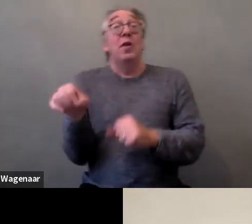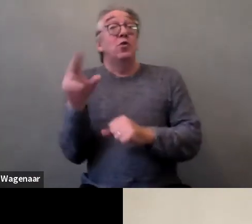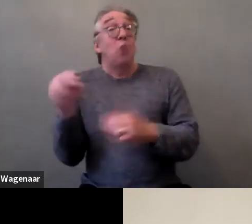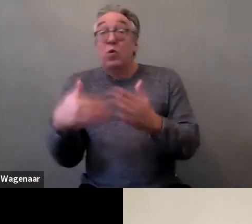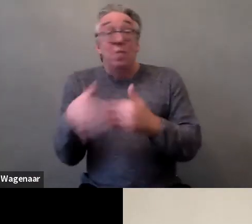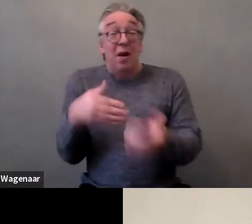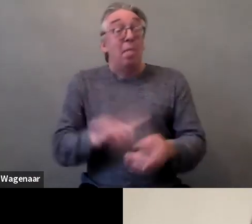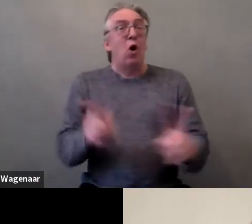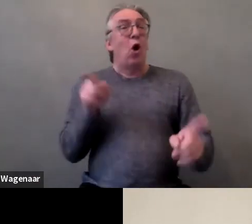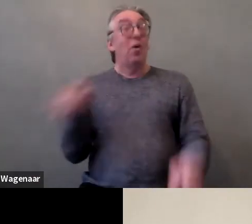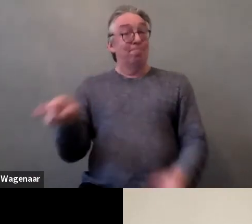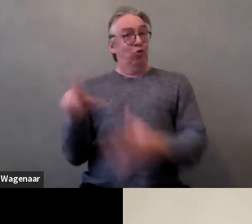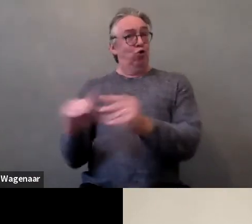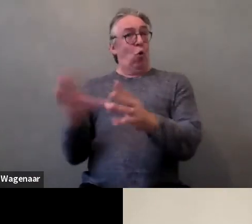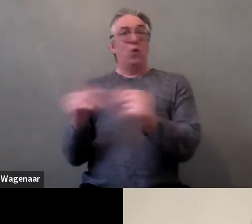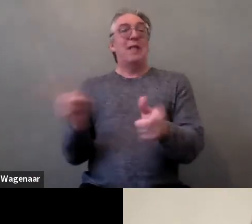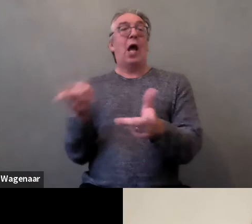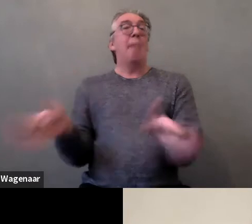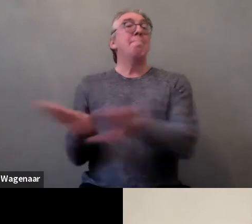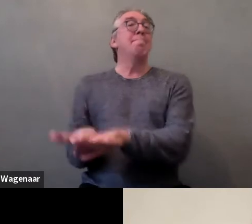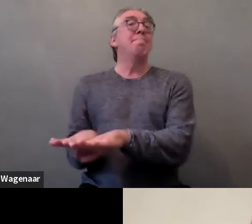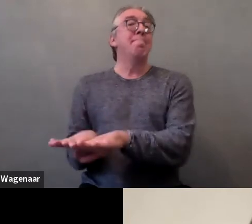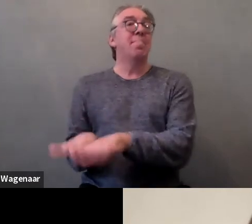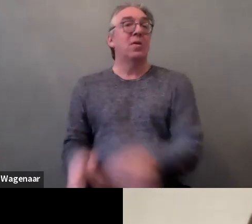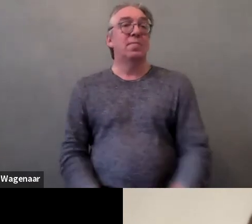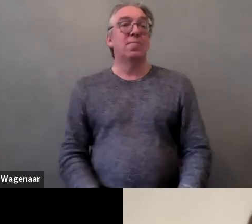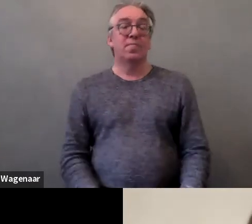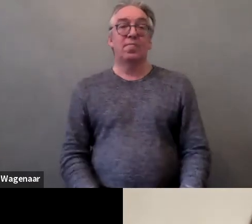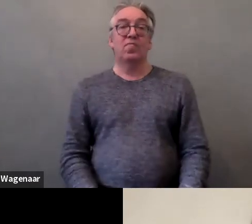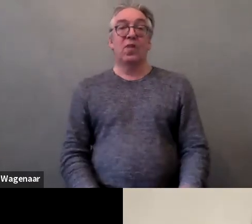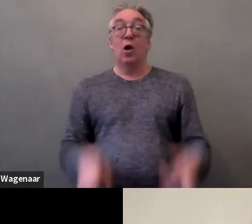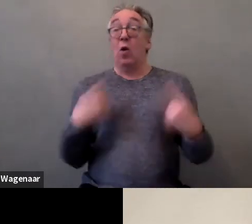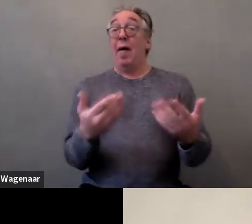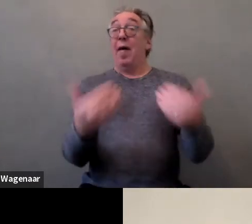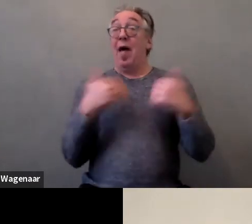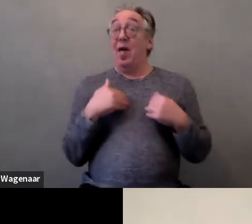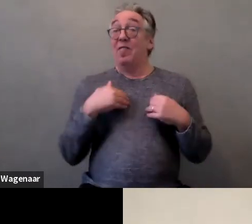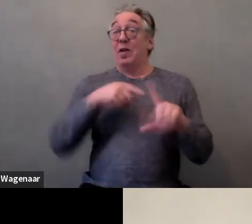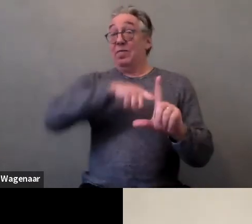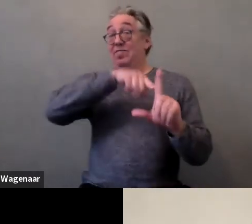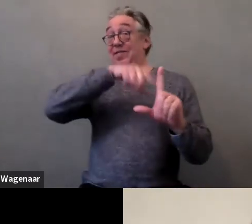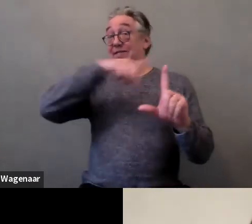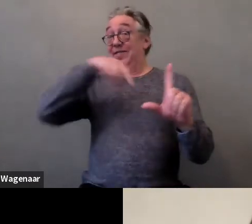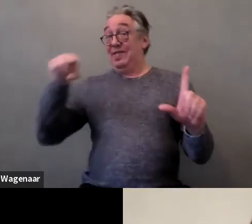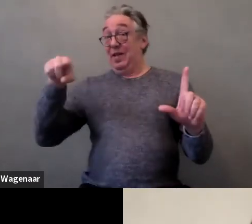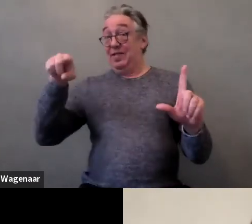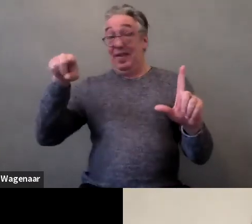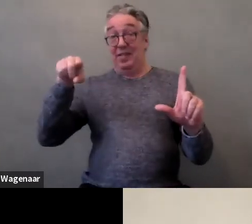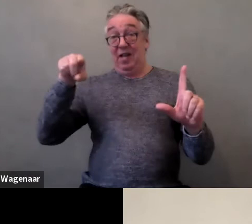It's also manifested by statistical research that intersection of patriarchal and ableist structure leads